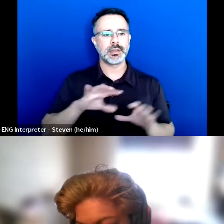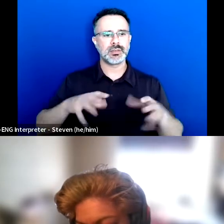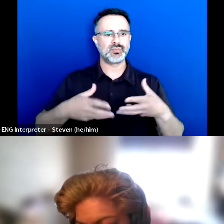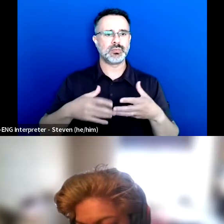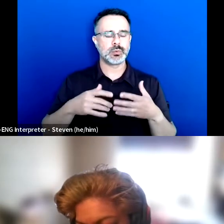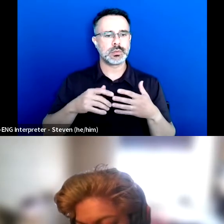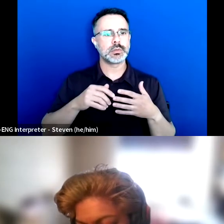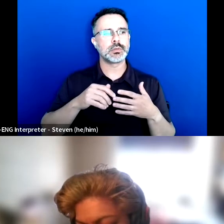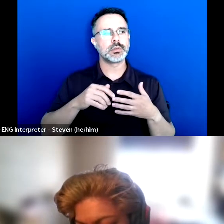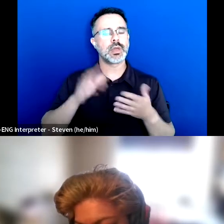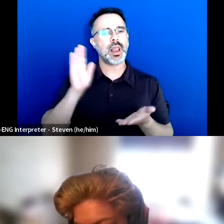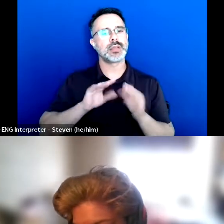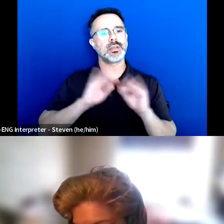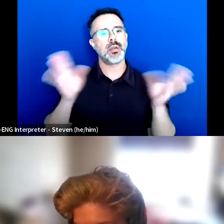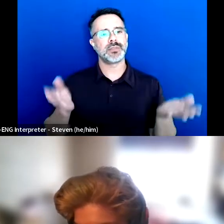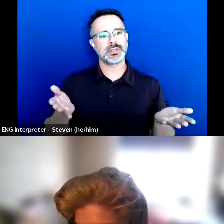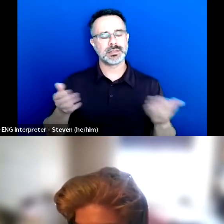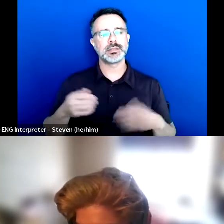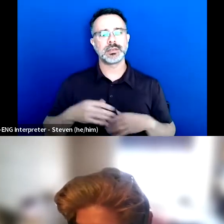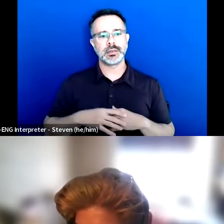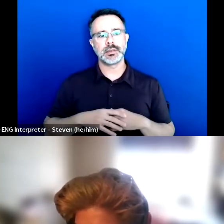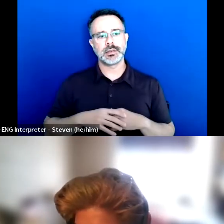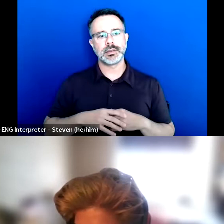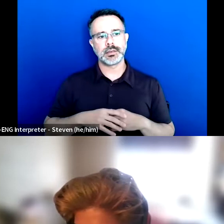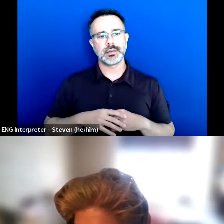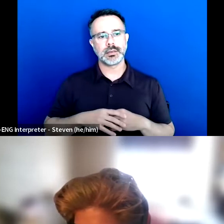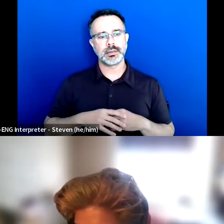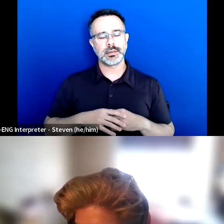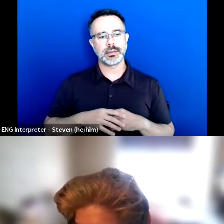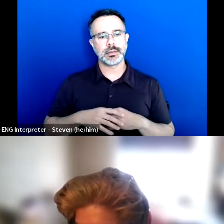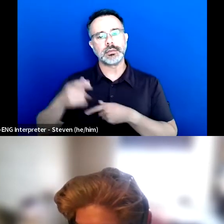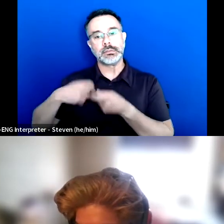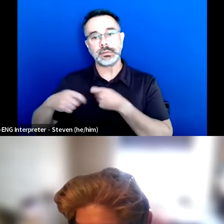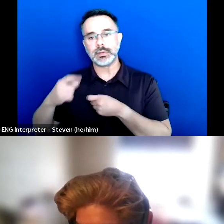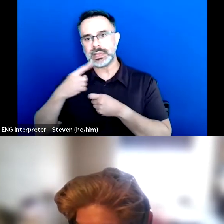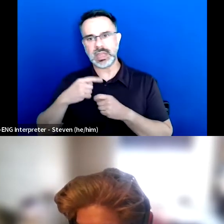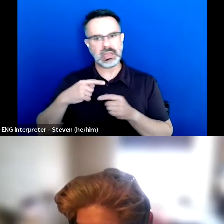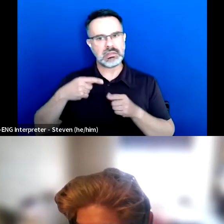It wasn't you know the staff weren't saying horrible things to me. But it was just more the system.